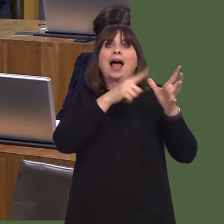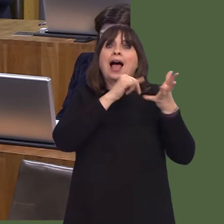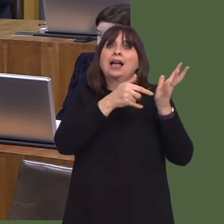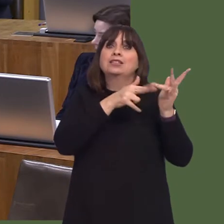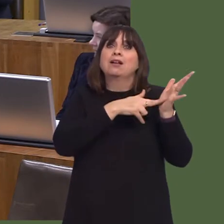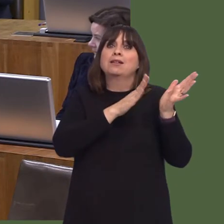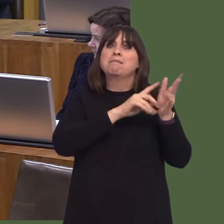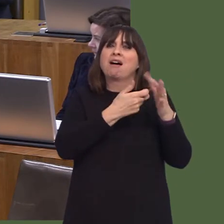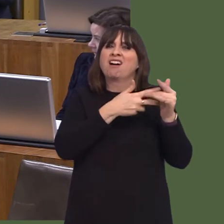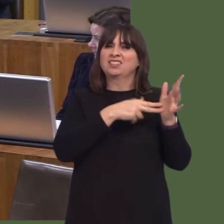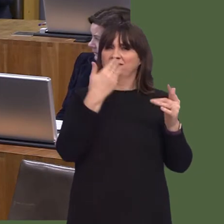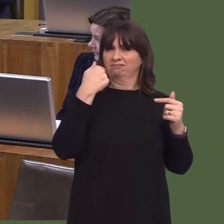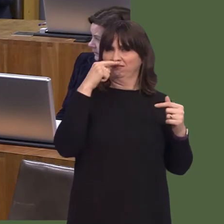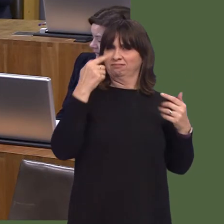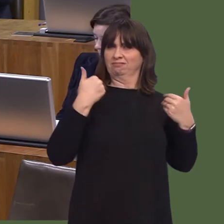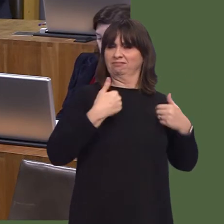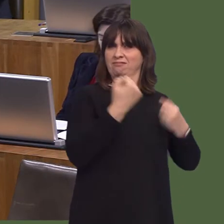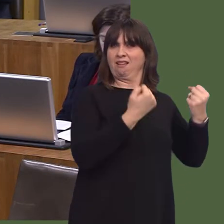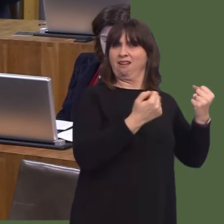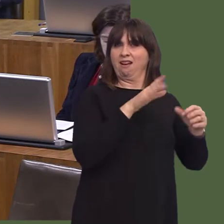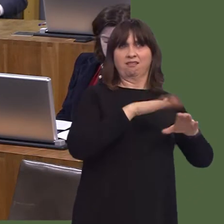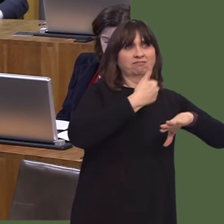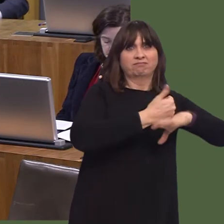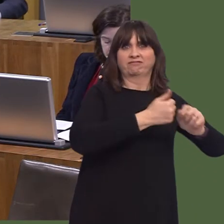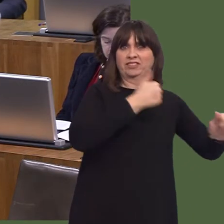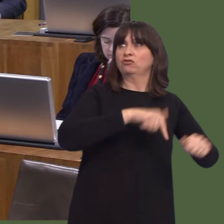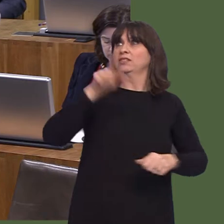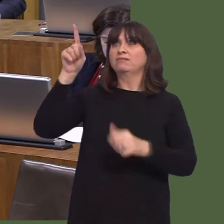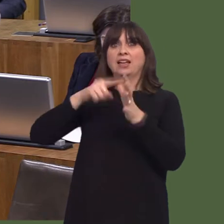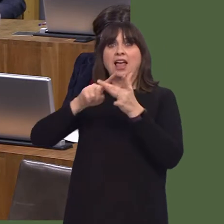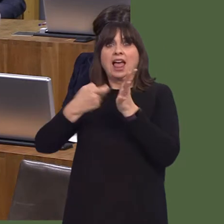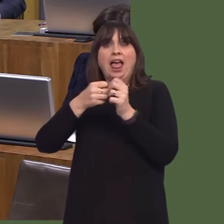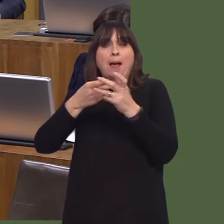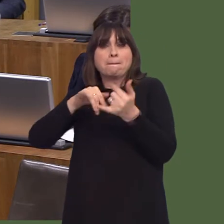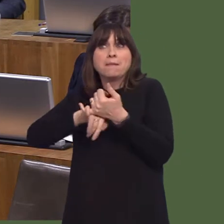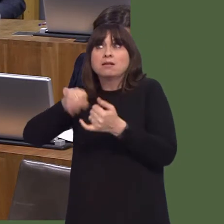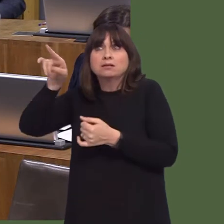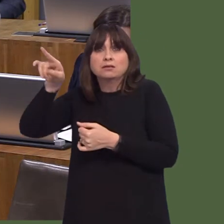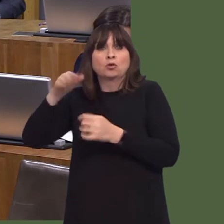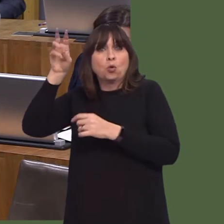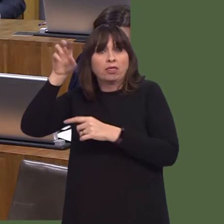to connect many more communities and households beyond the end of the contract at the end of last year.